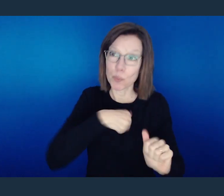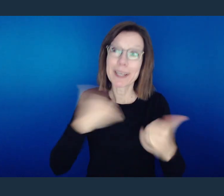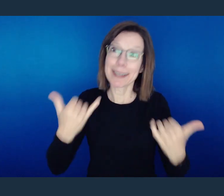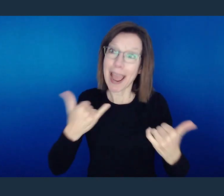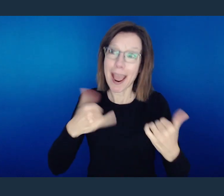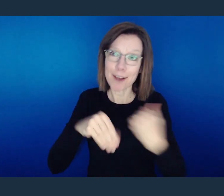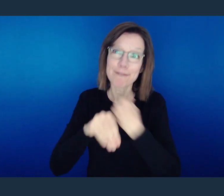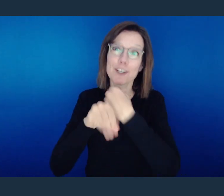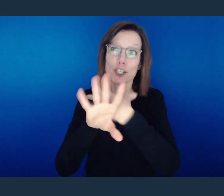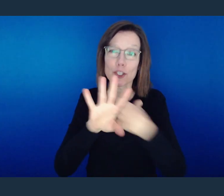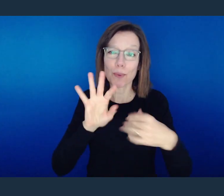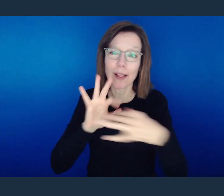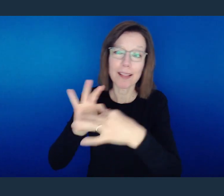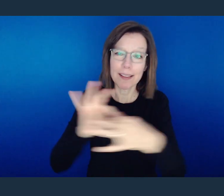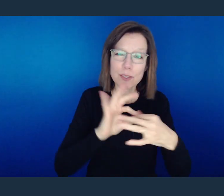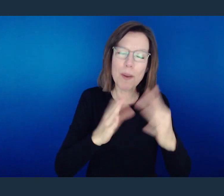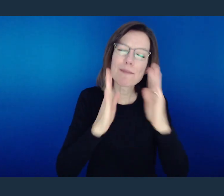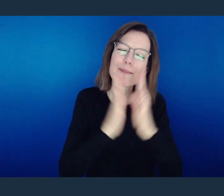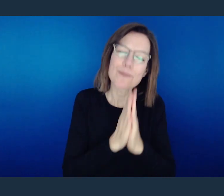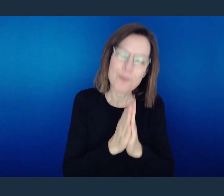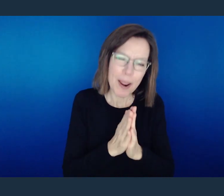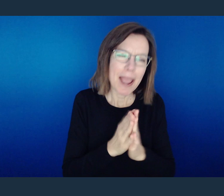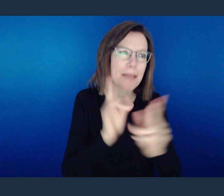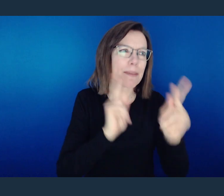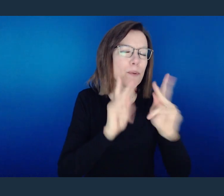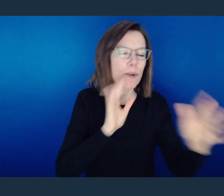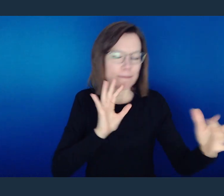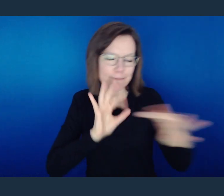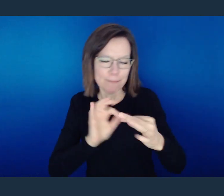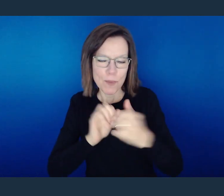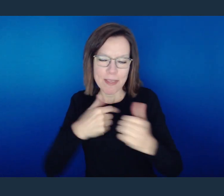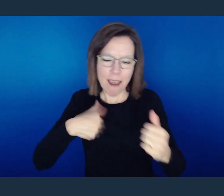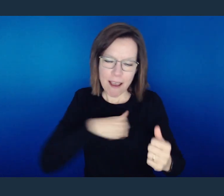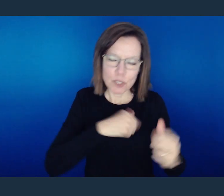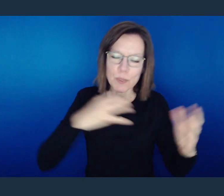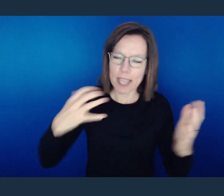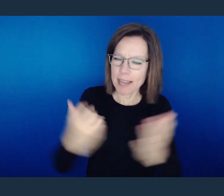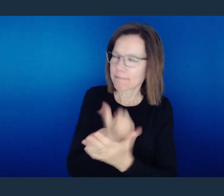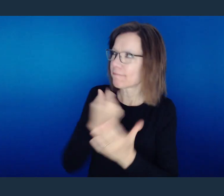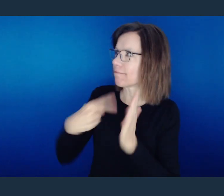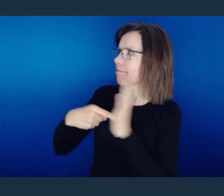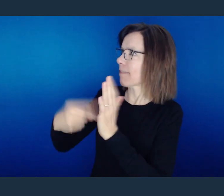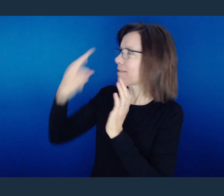And I pray that they might connect in the community so that we could walk upright before You.